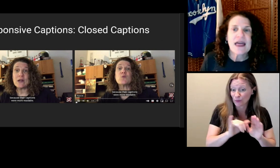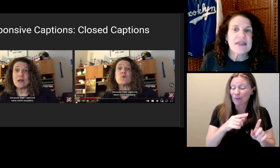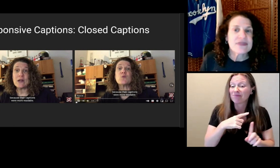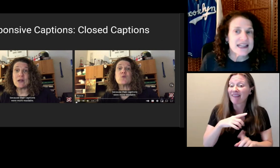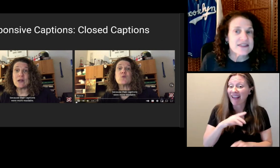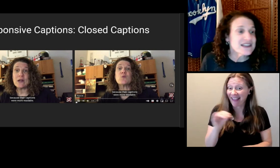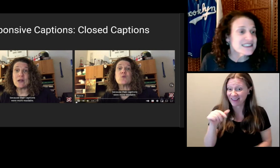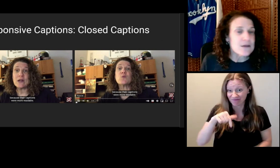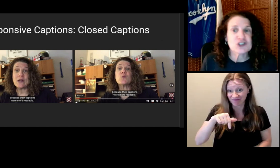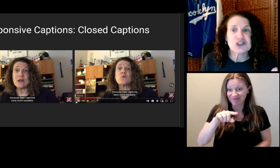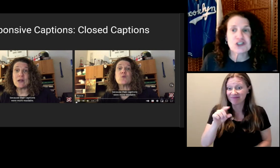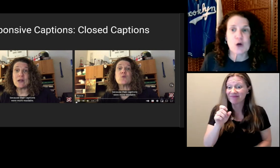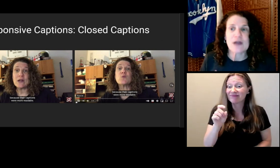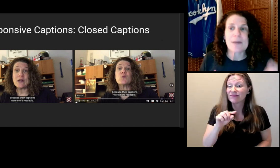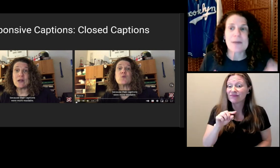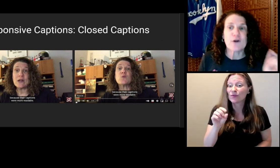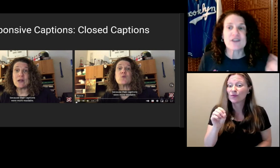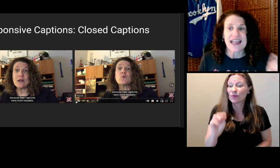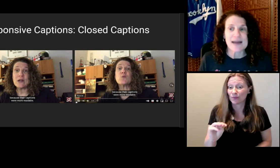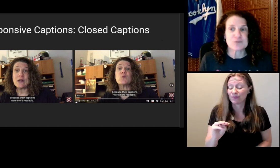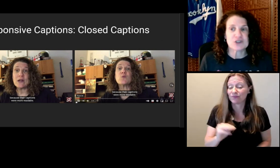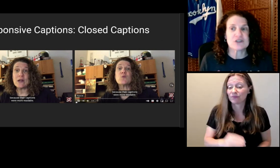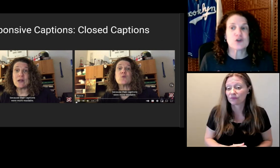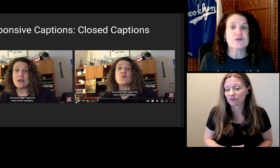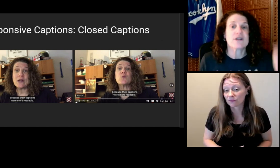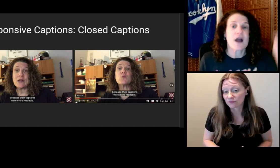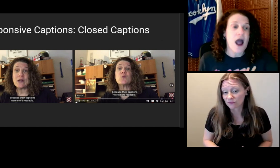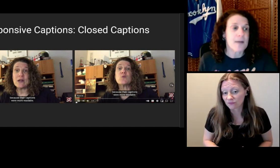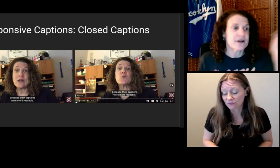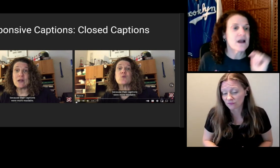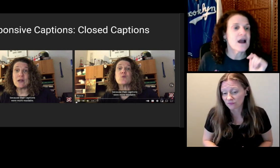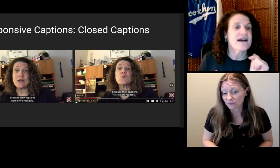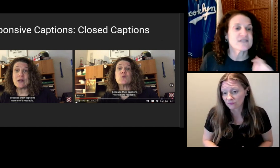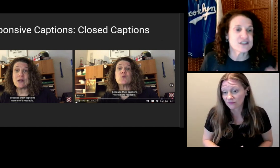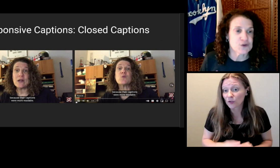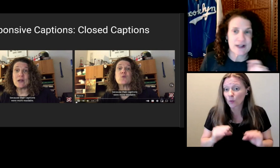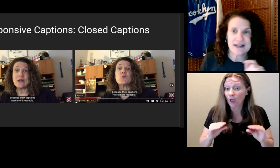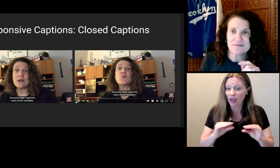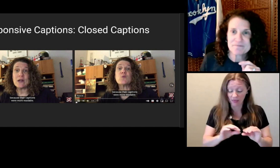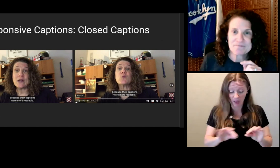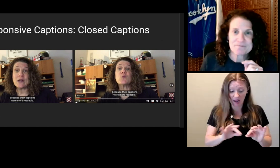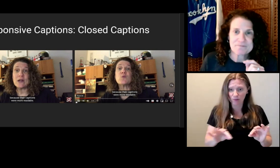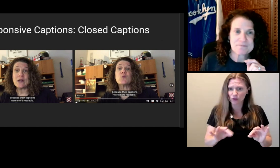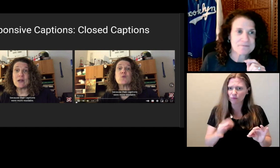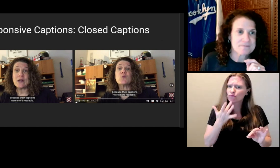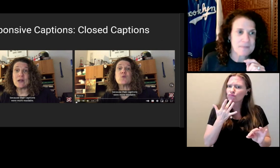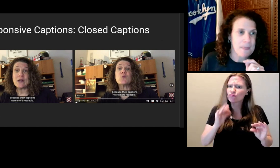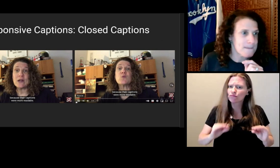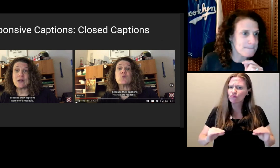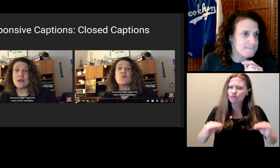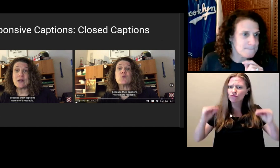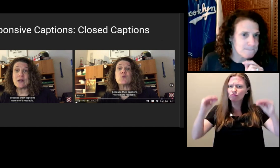You can see I've moved the captions to the top of the screen. Maybe not?